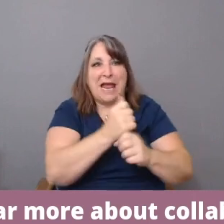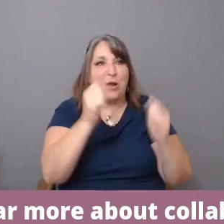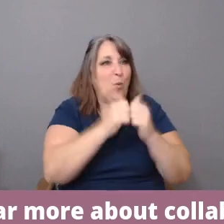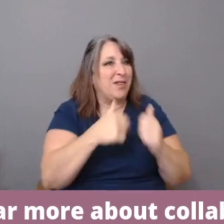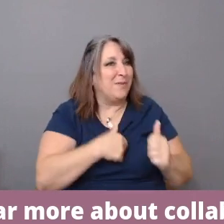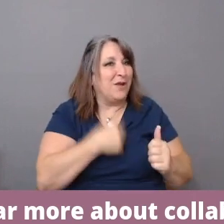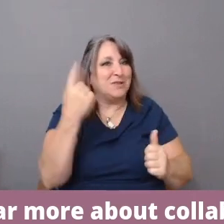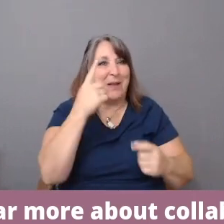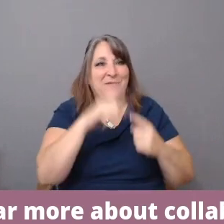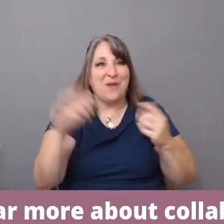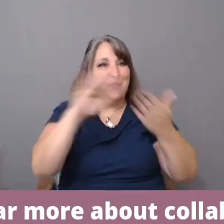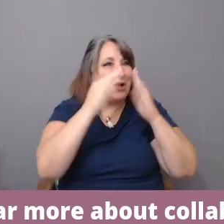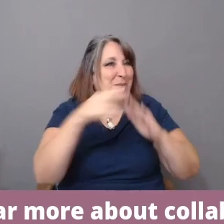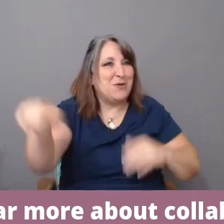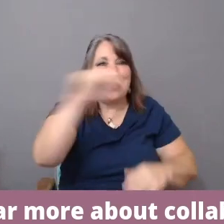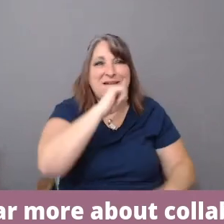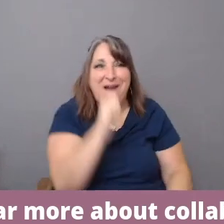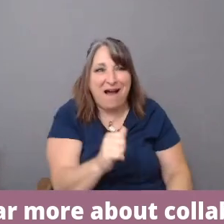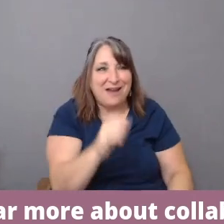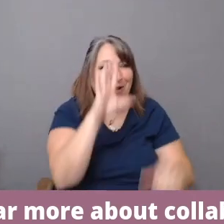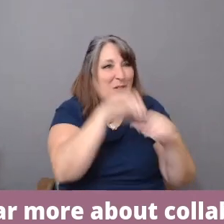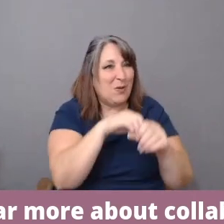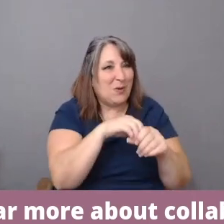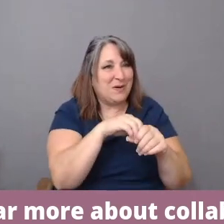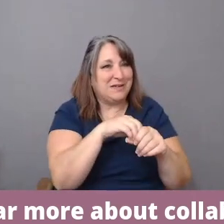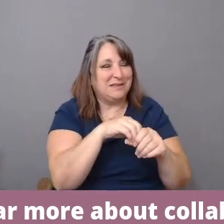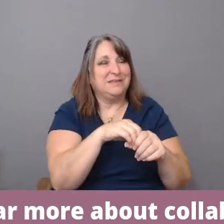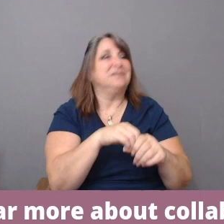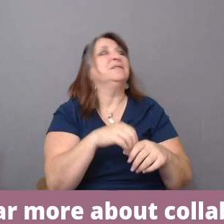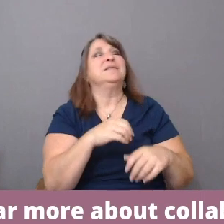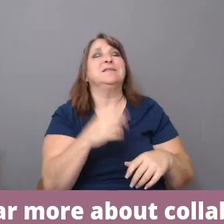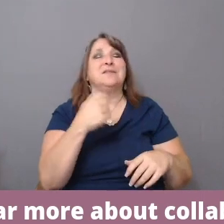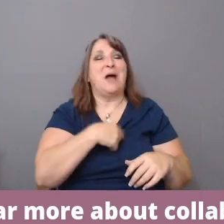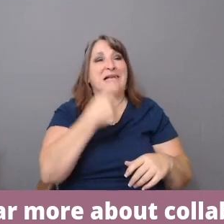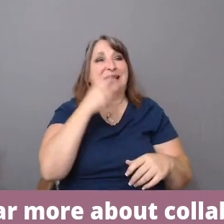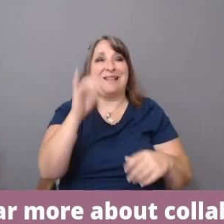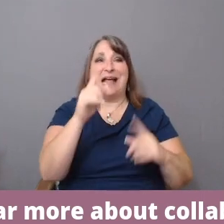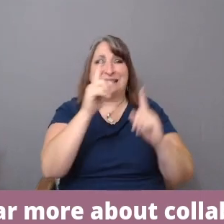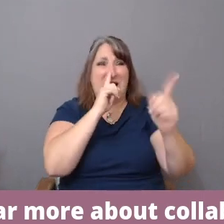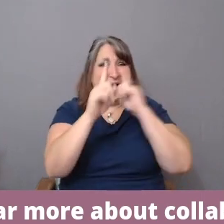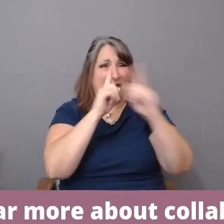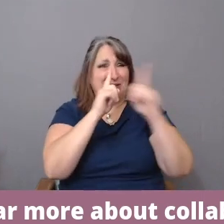So what I can say in more general terms, and I would say it's a conversation that all of us need to continue to have.